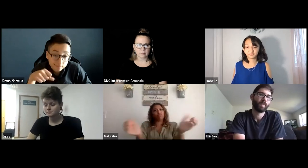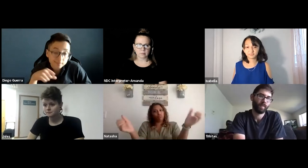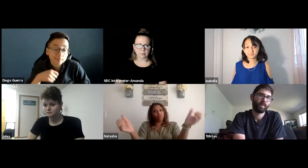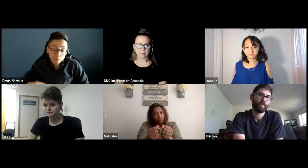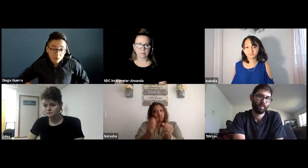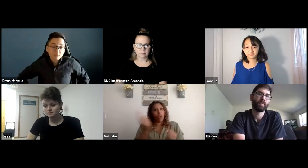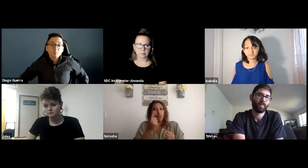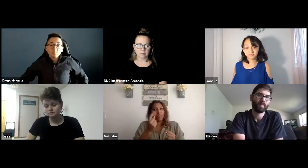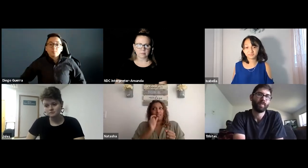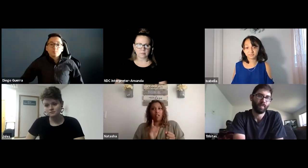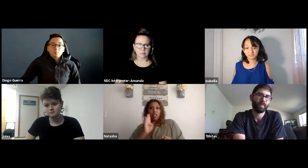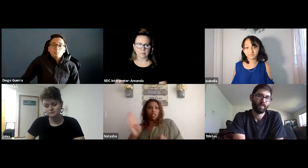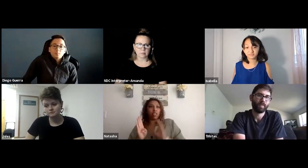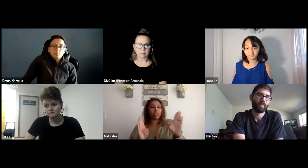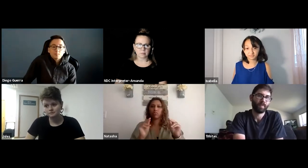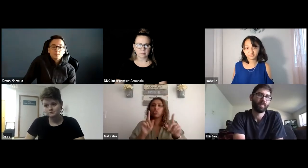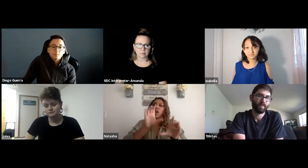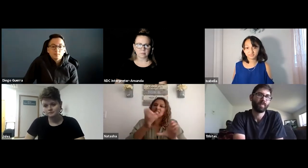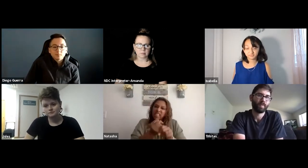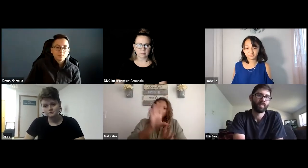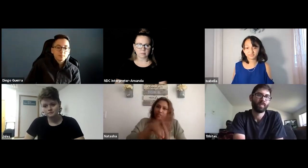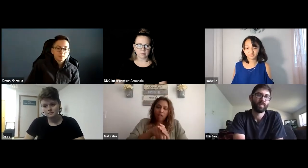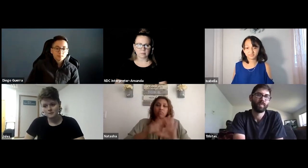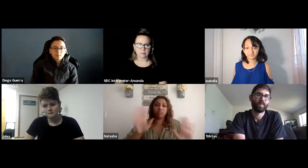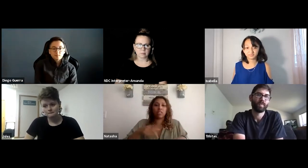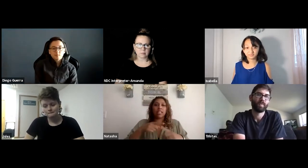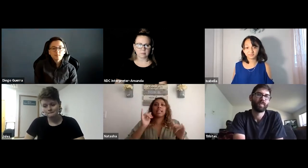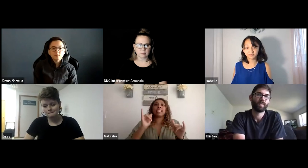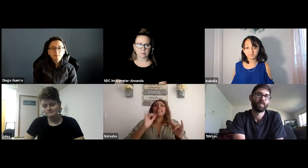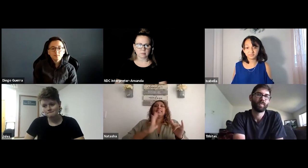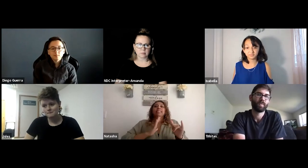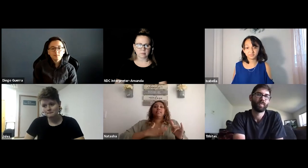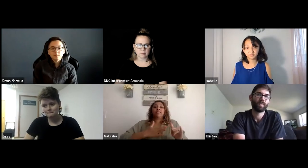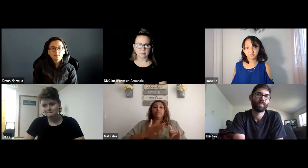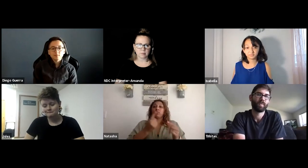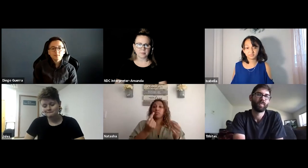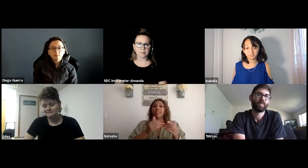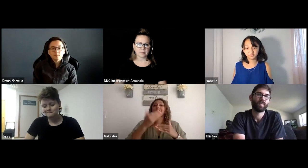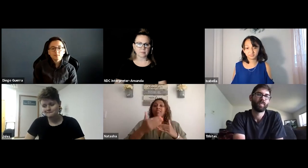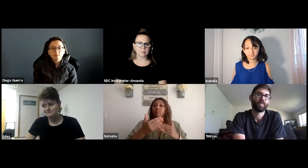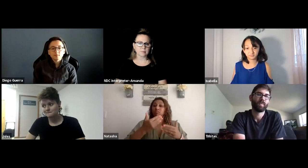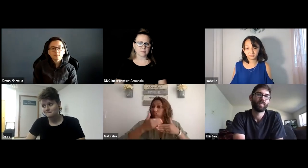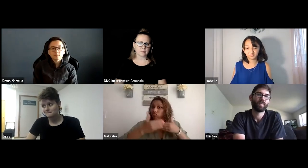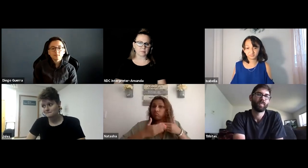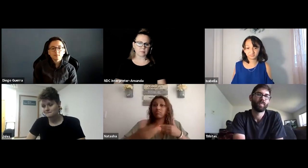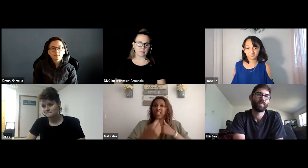with the DSS and the professor in the same email. I don't want to split that communication. I'd rather communicate with both parties at the same time.